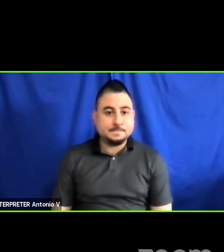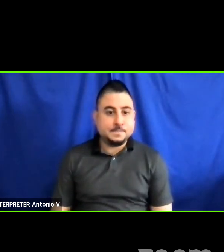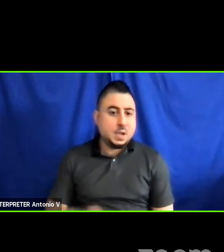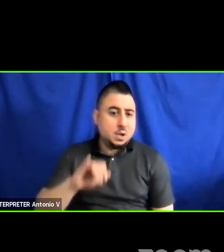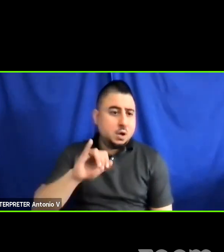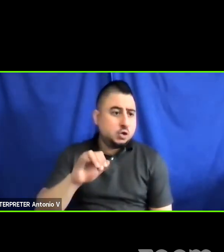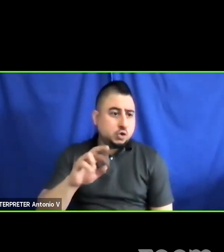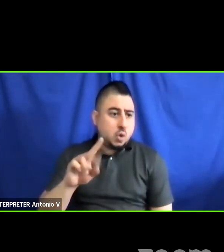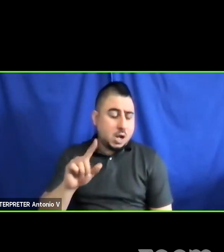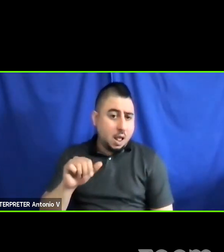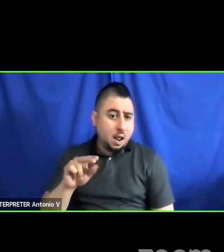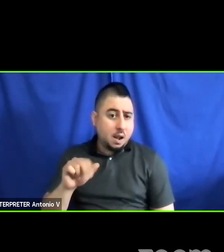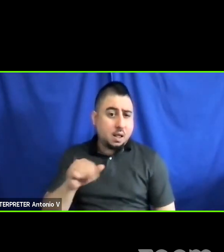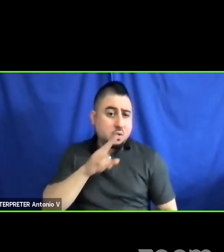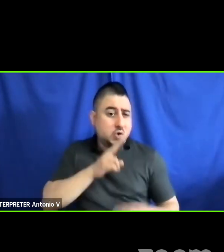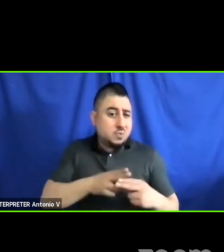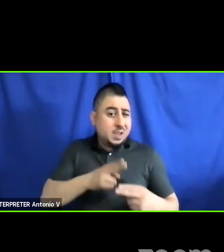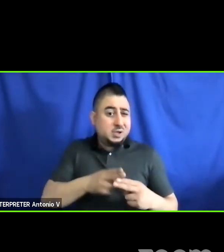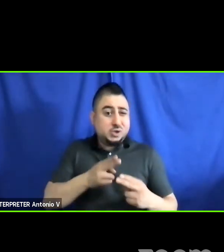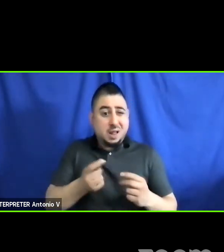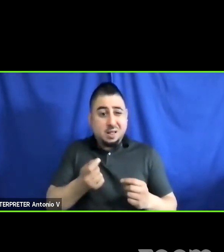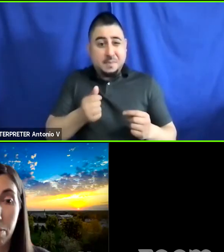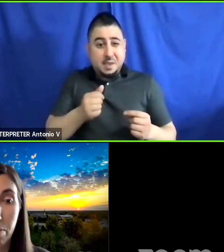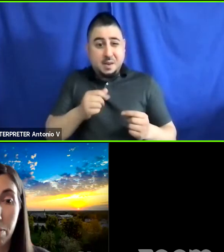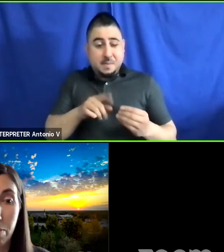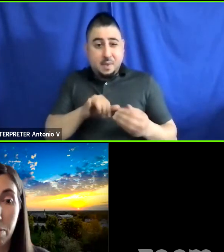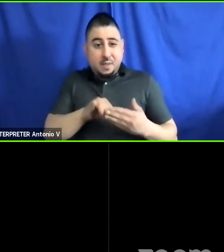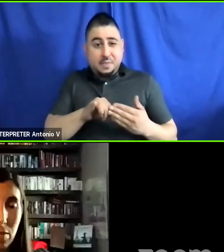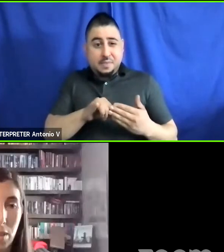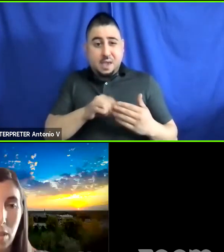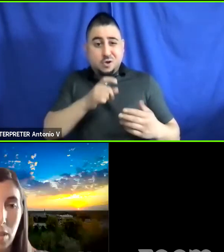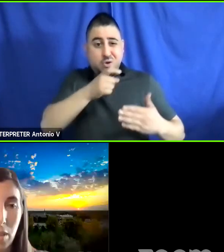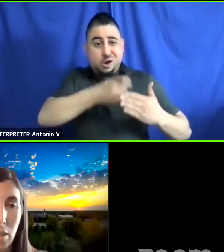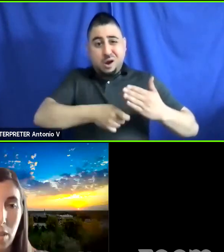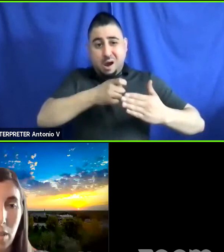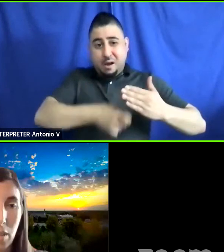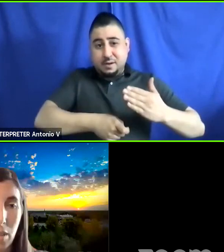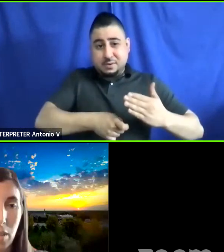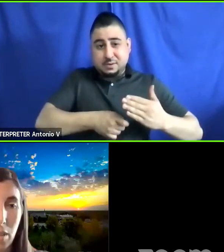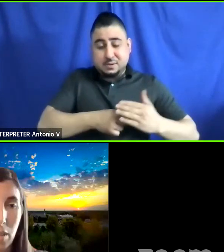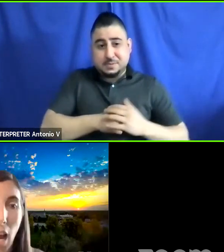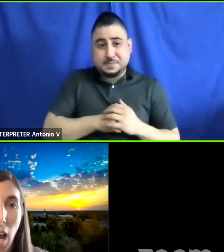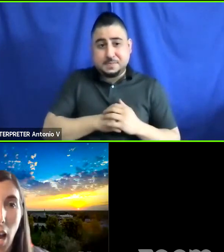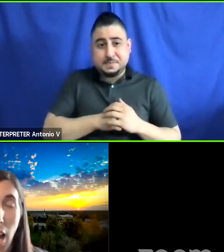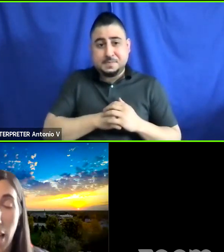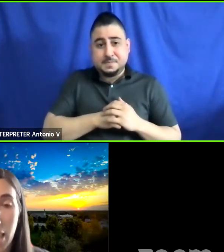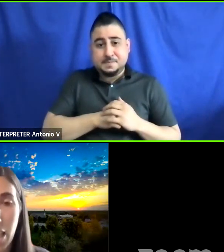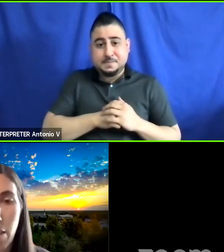you mentioned little bit of that, didn’t you in your presentation?